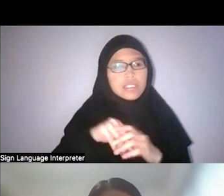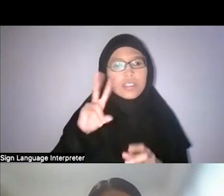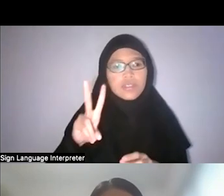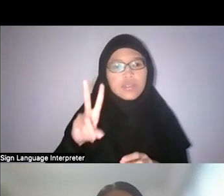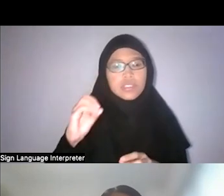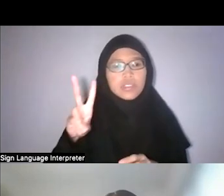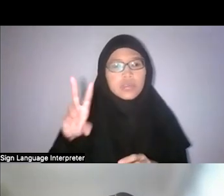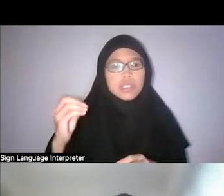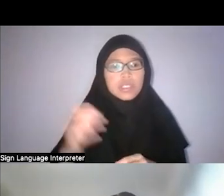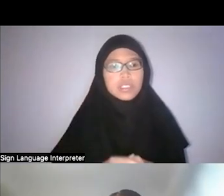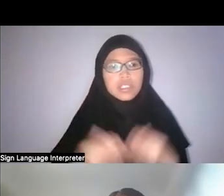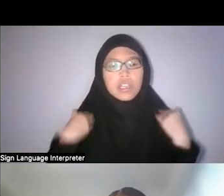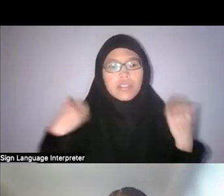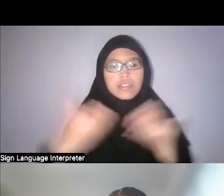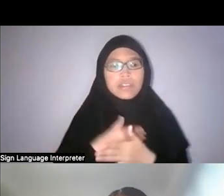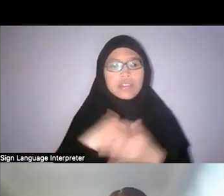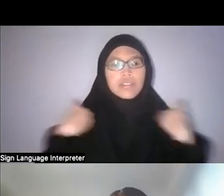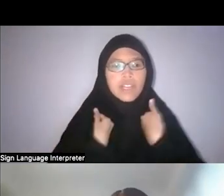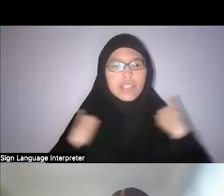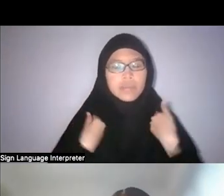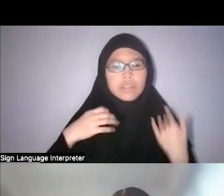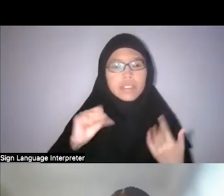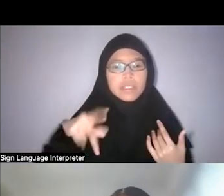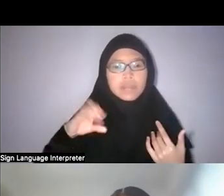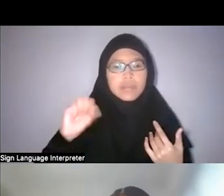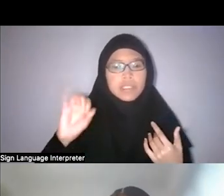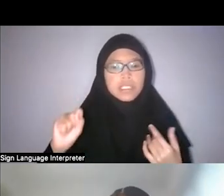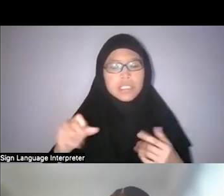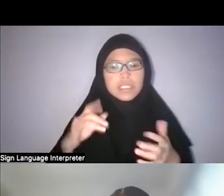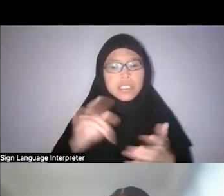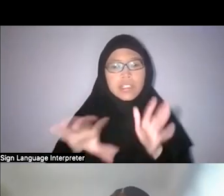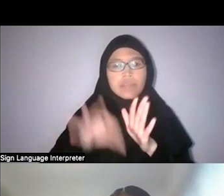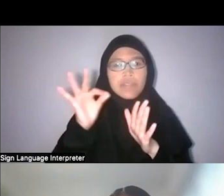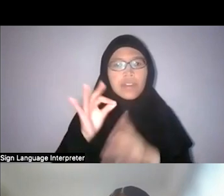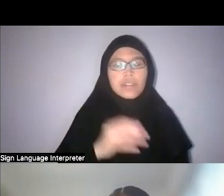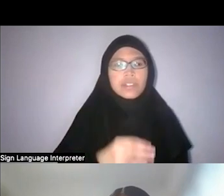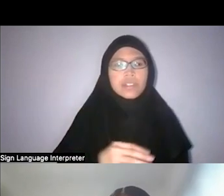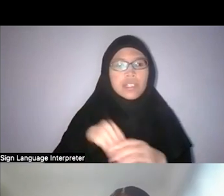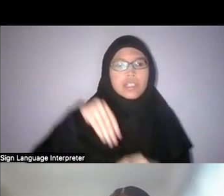there were new animal species that were found in Pulau Ubin, for example.